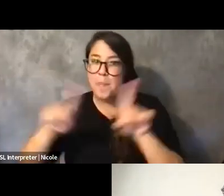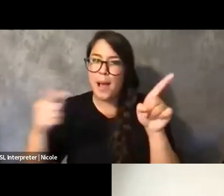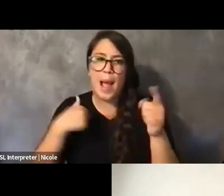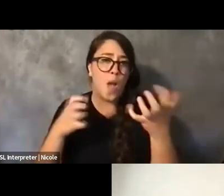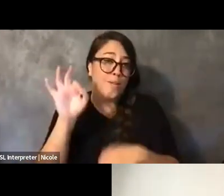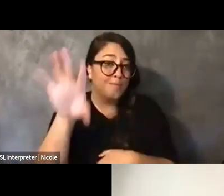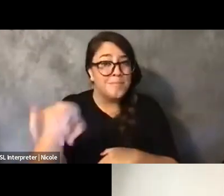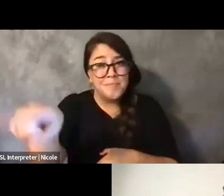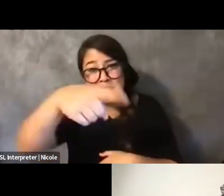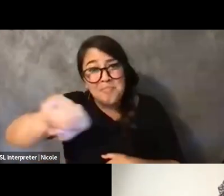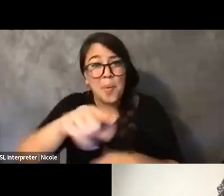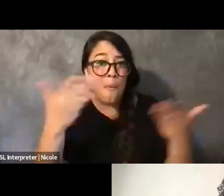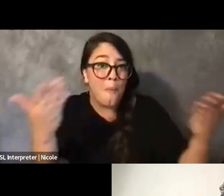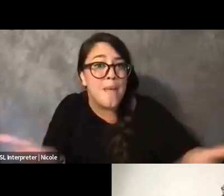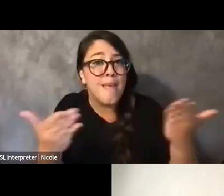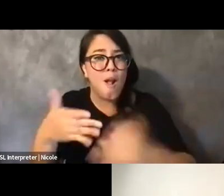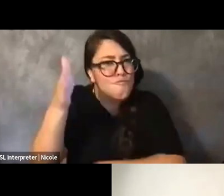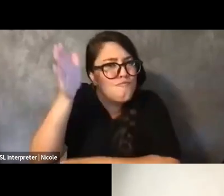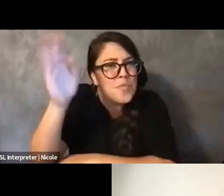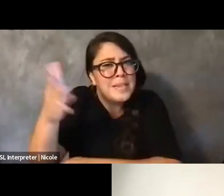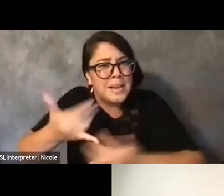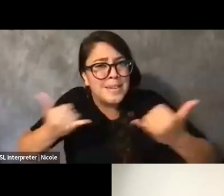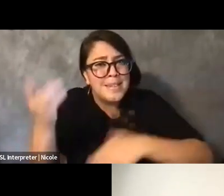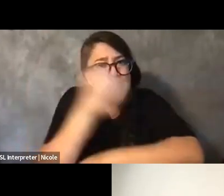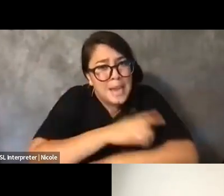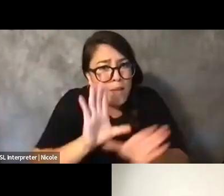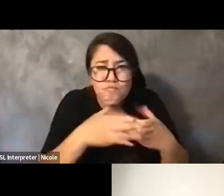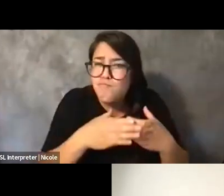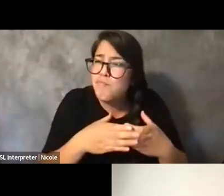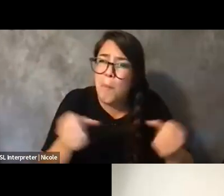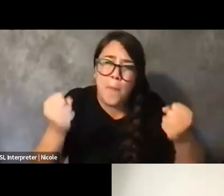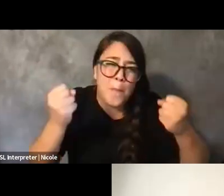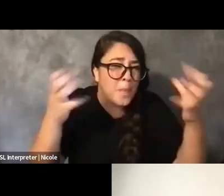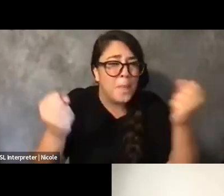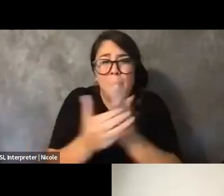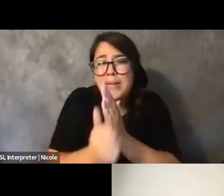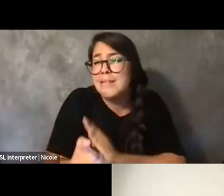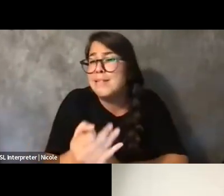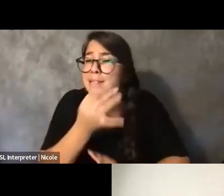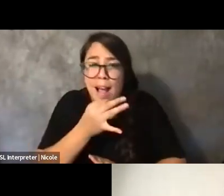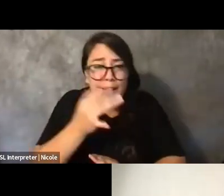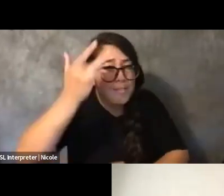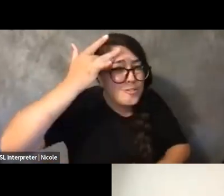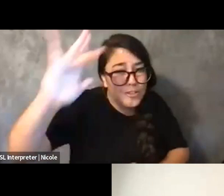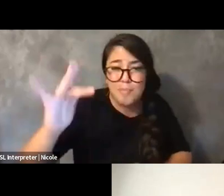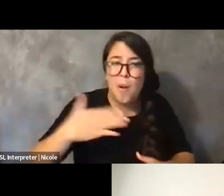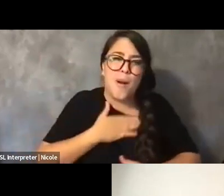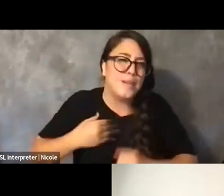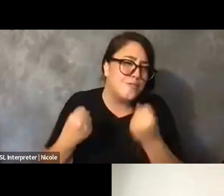they're incredibly talented, they're incredibly intelligent. So please, like, follow them. Give them their flowers. This is, like, such an amazing group of people.